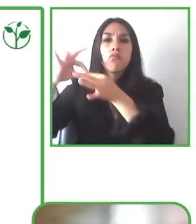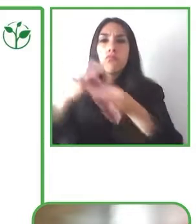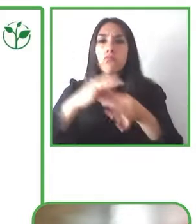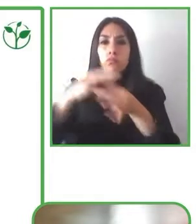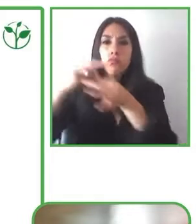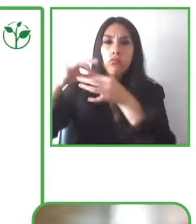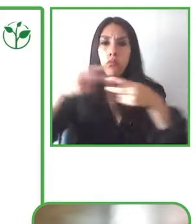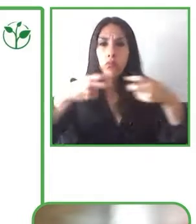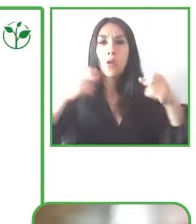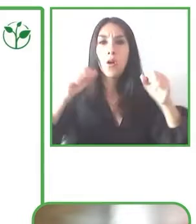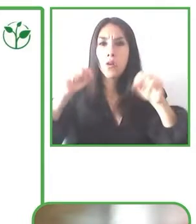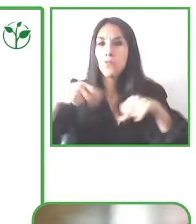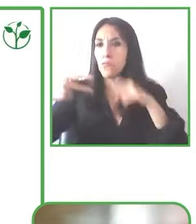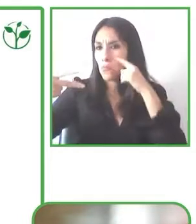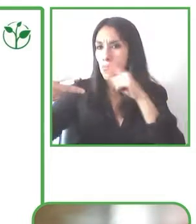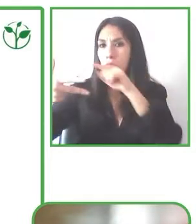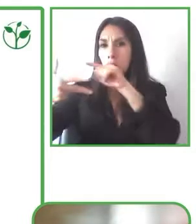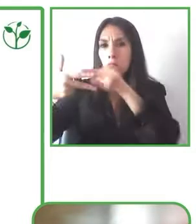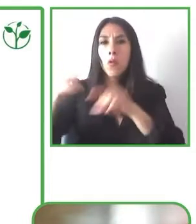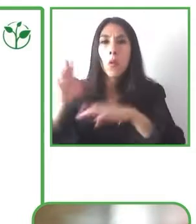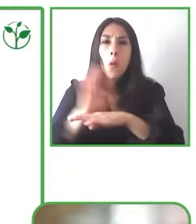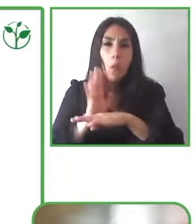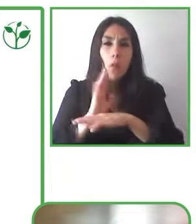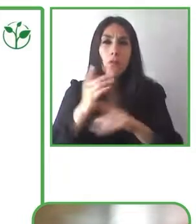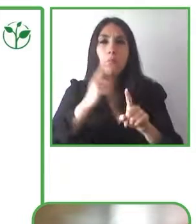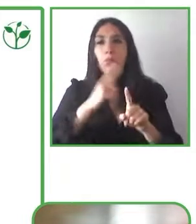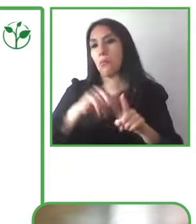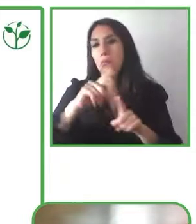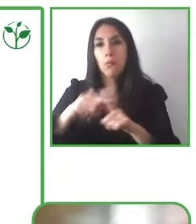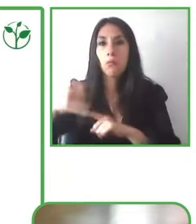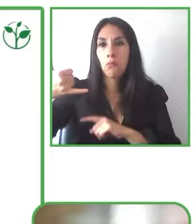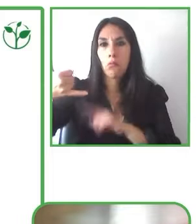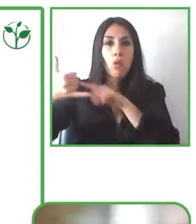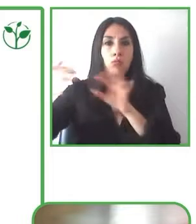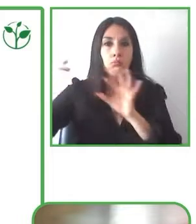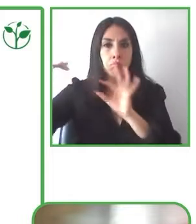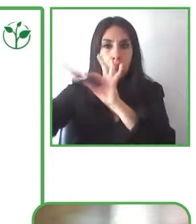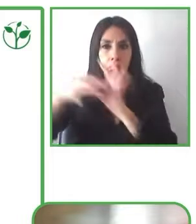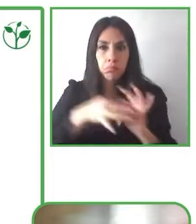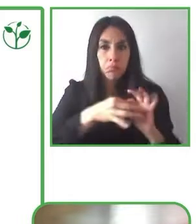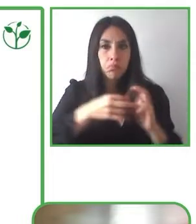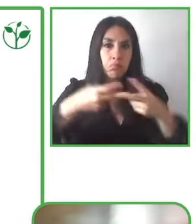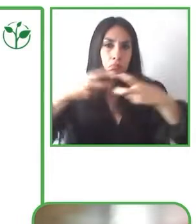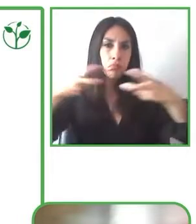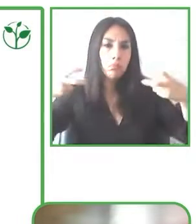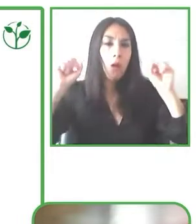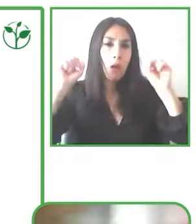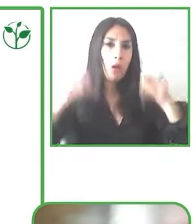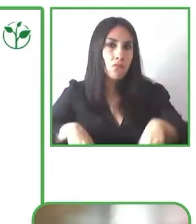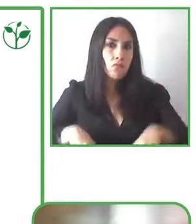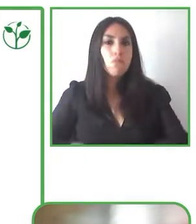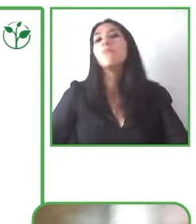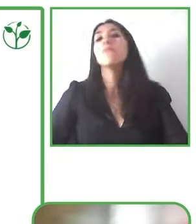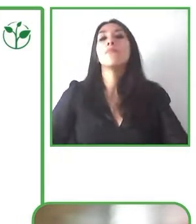auditory disabilities can listen to the subtitles. That way when listening to the audio description someone